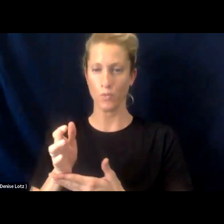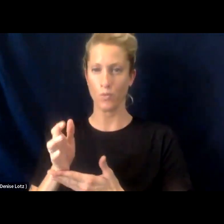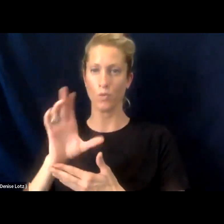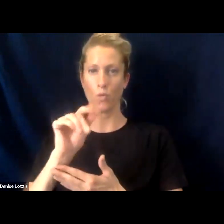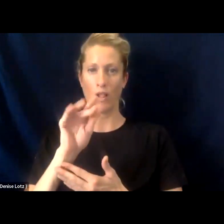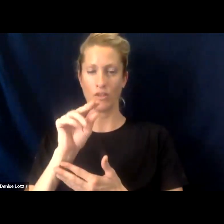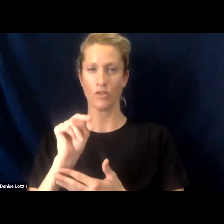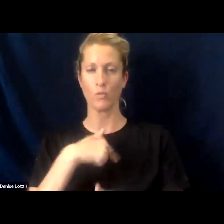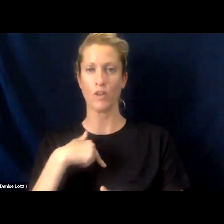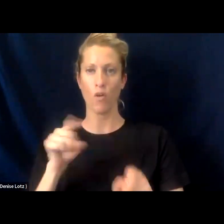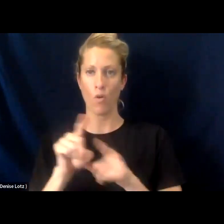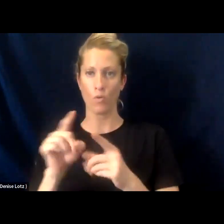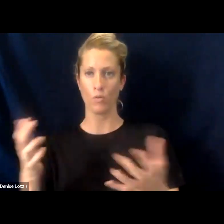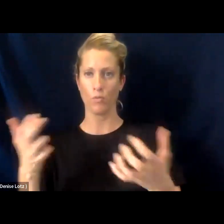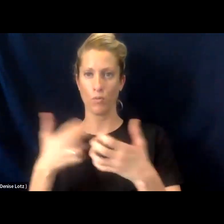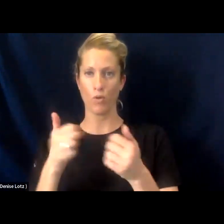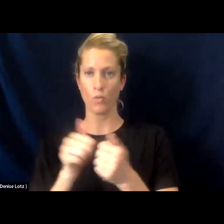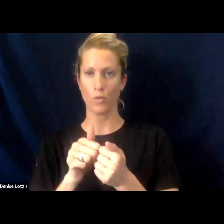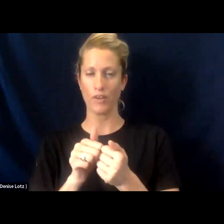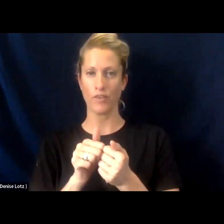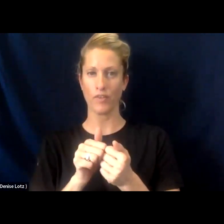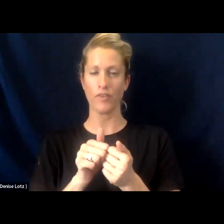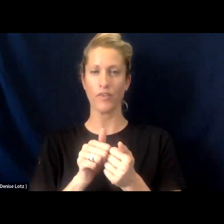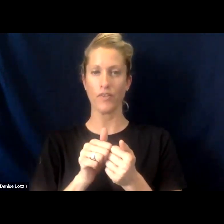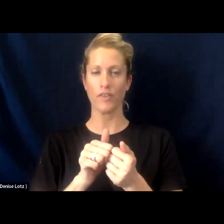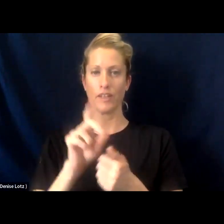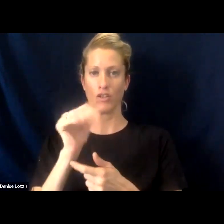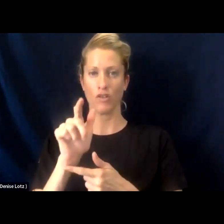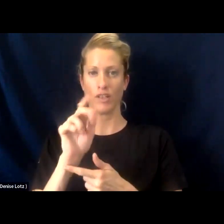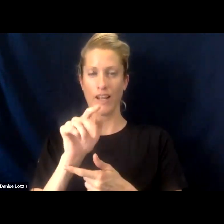We've also partnered with bite back, which has a digital navigator program that they